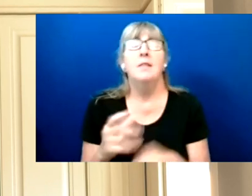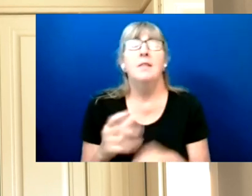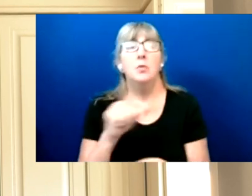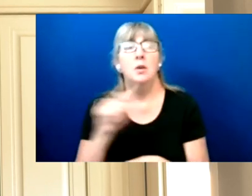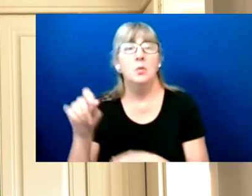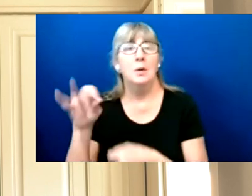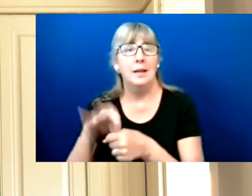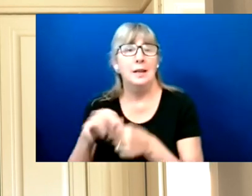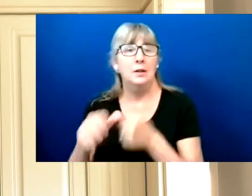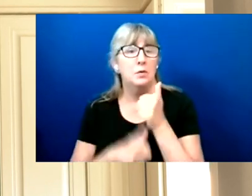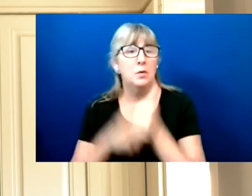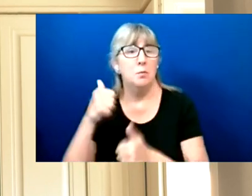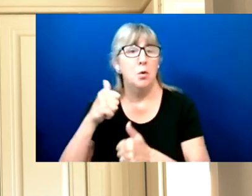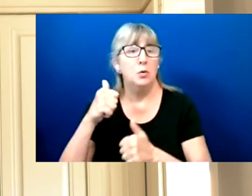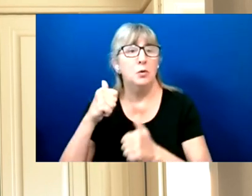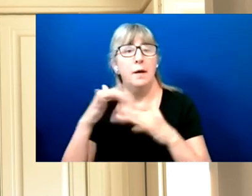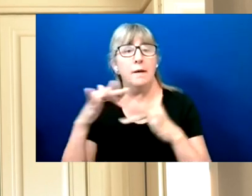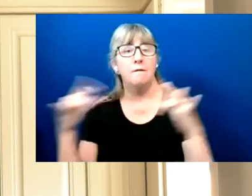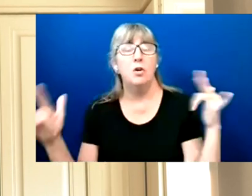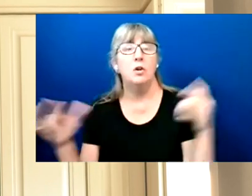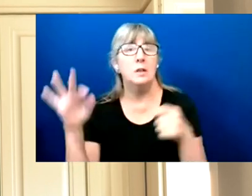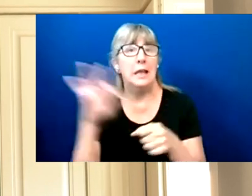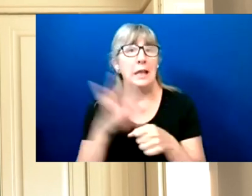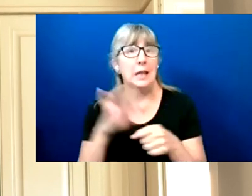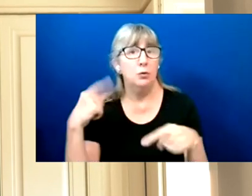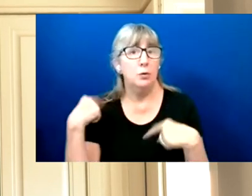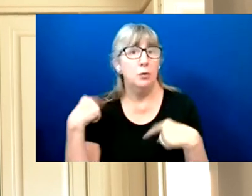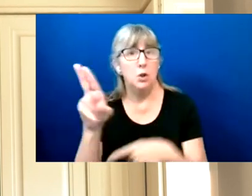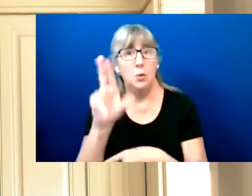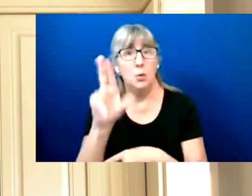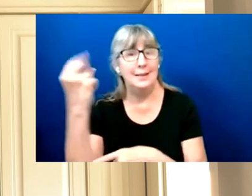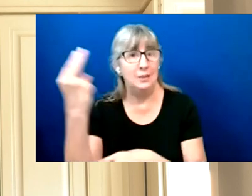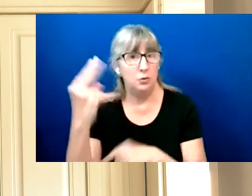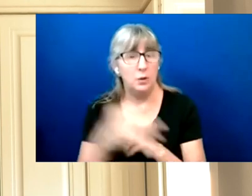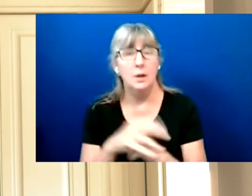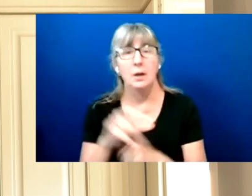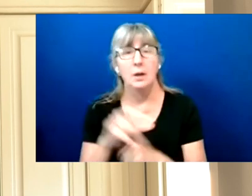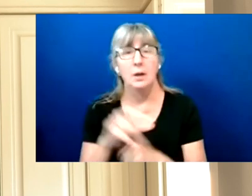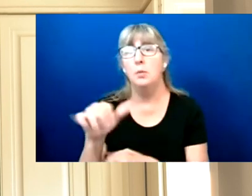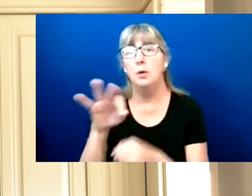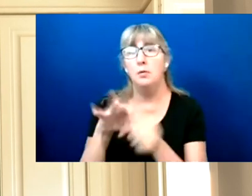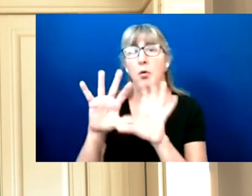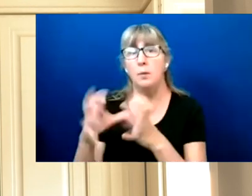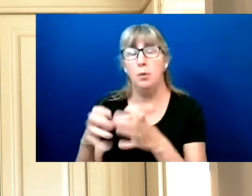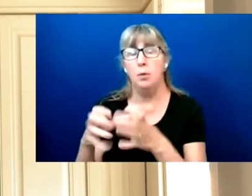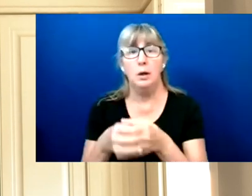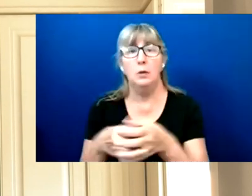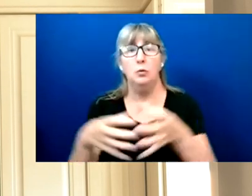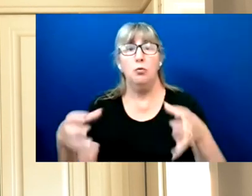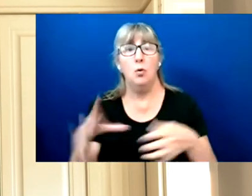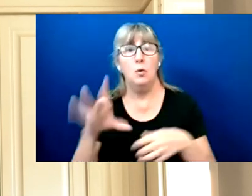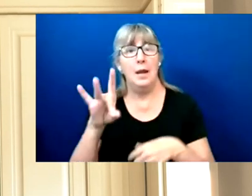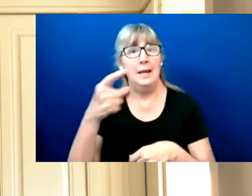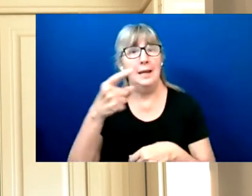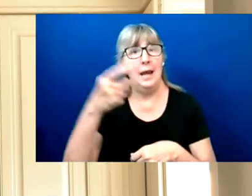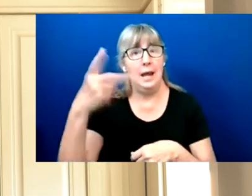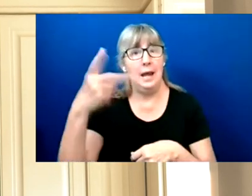diverse electorate in U.S. history. The disability voting block has grown eight and a half percentage points since 2012.